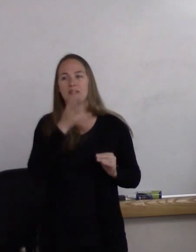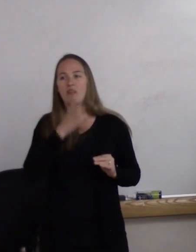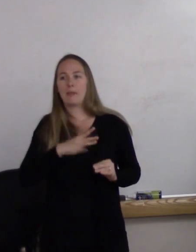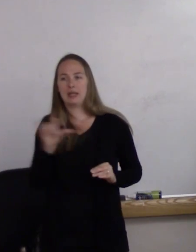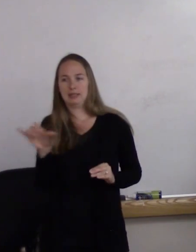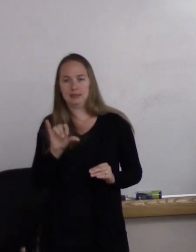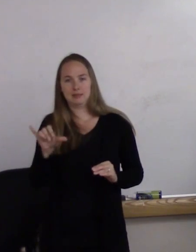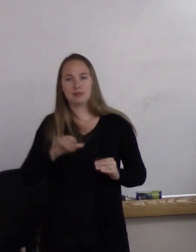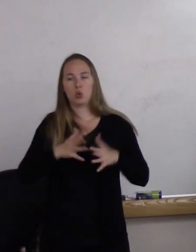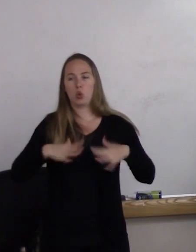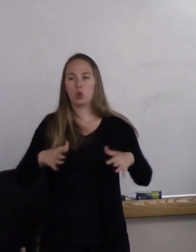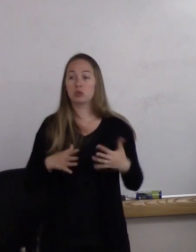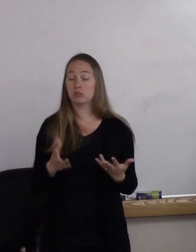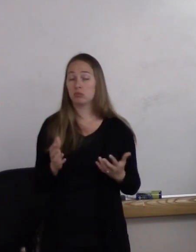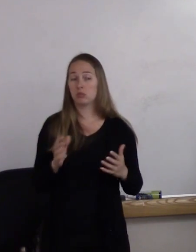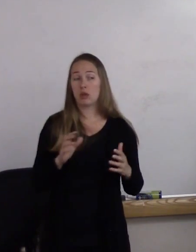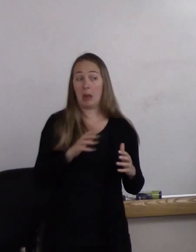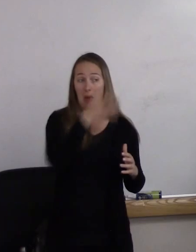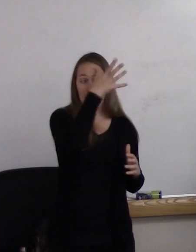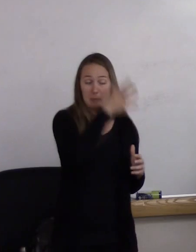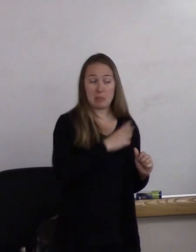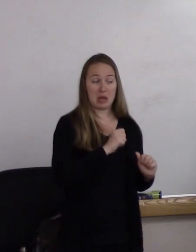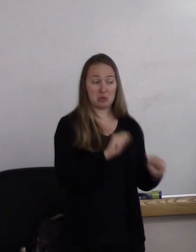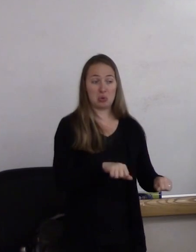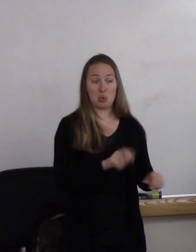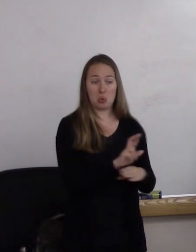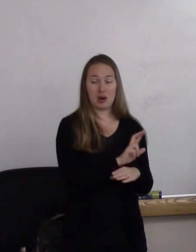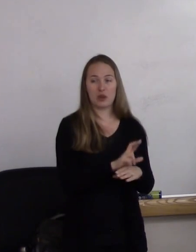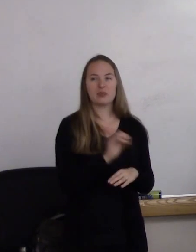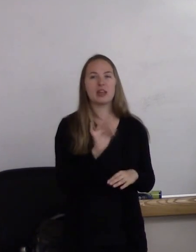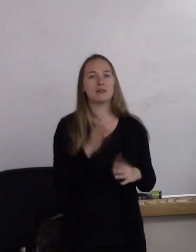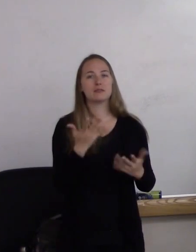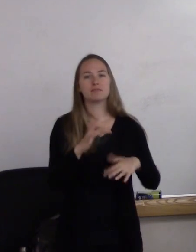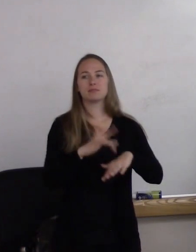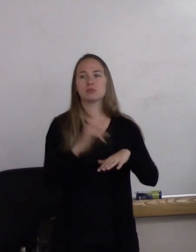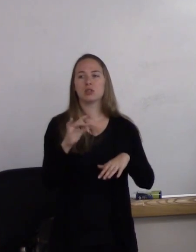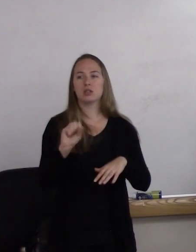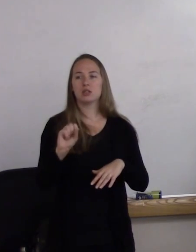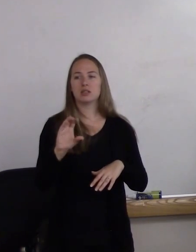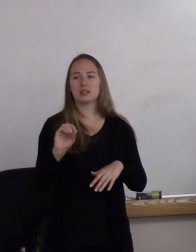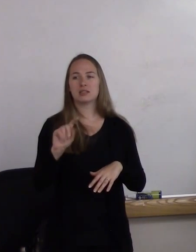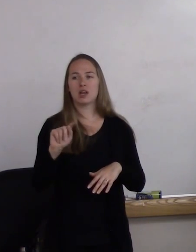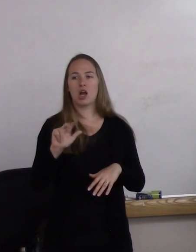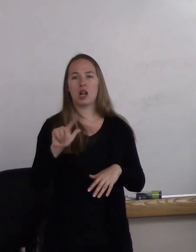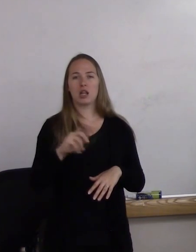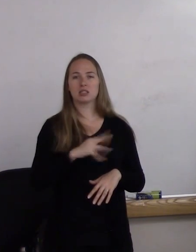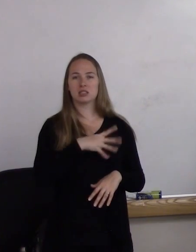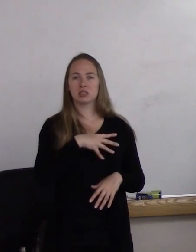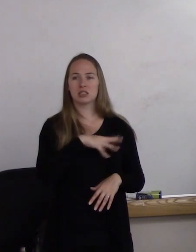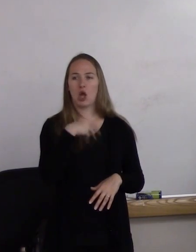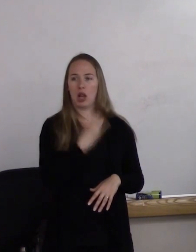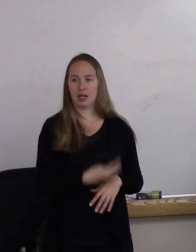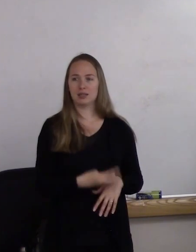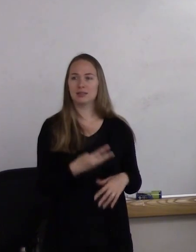is perfectly acceptable for a man. Anyone's been to Scotland? I've been there a couple times. There's lots of men walking around